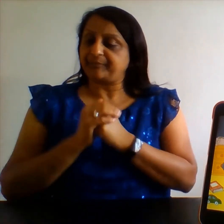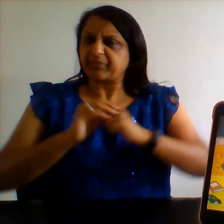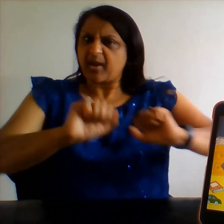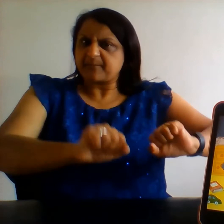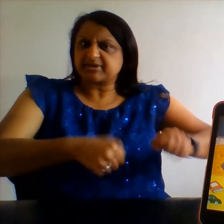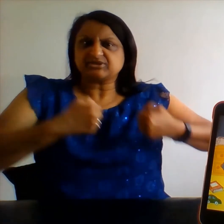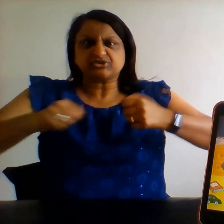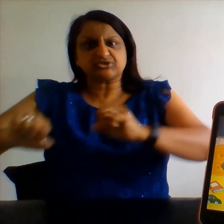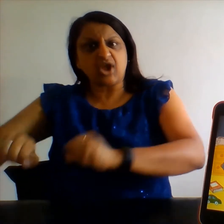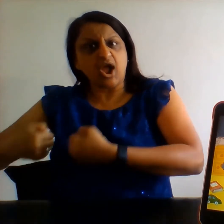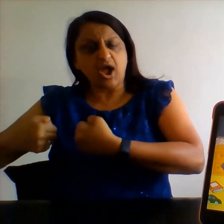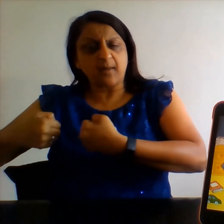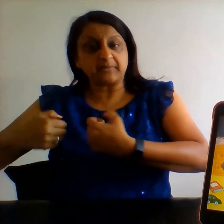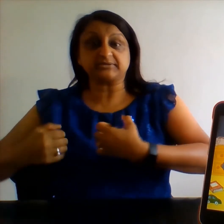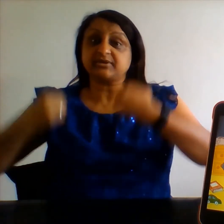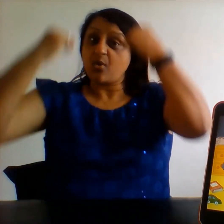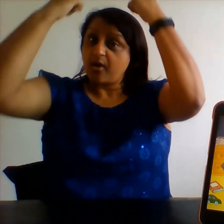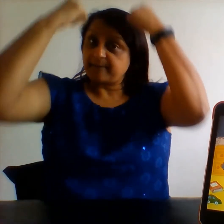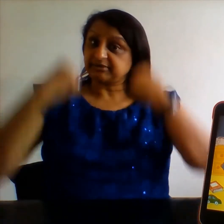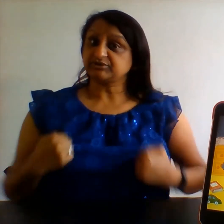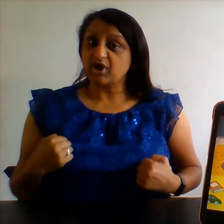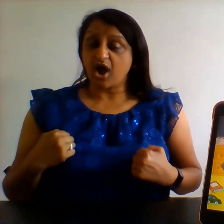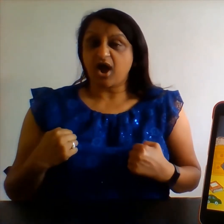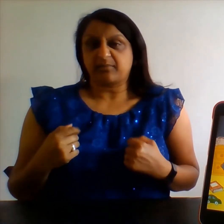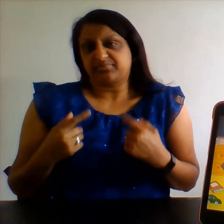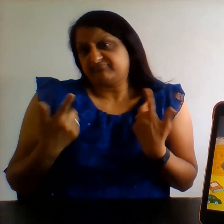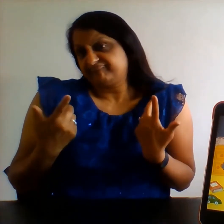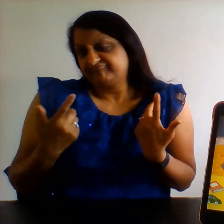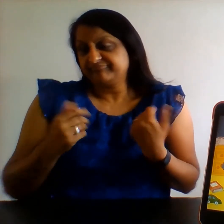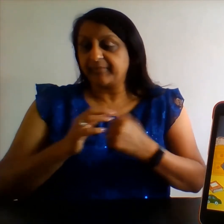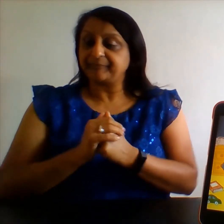You can also sign pyjamas or pyjamas.